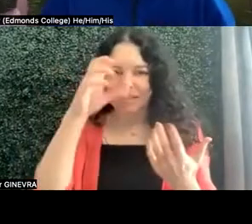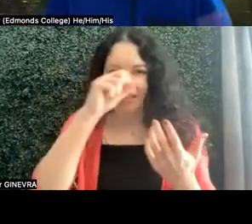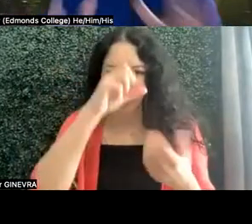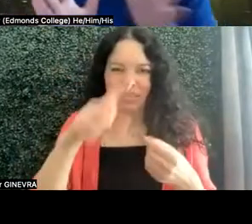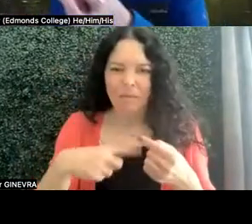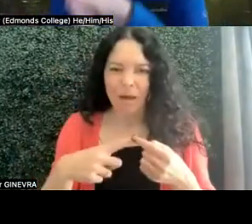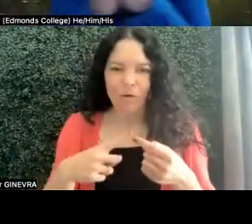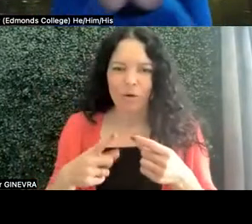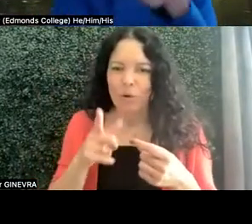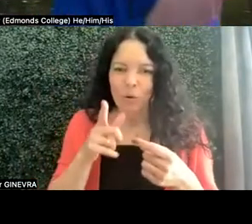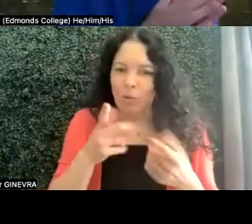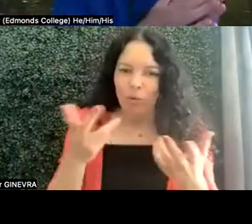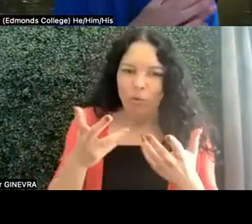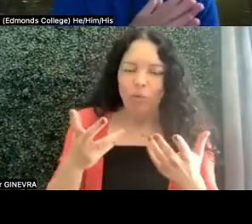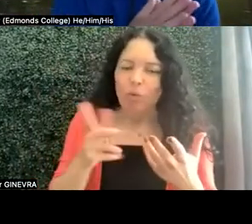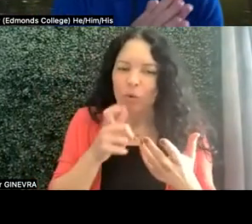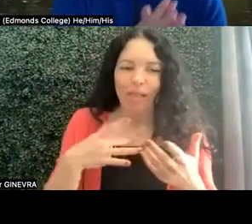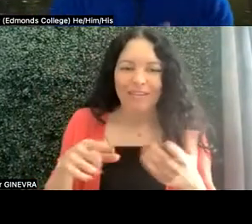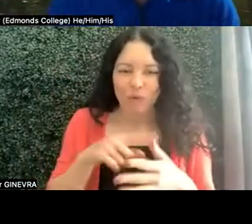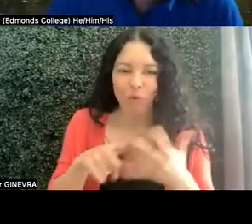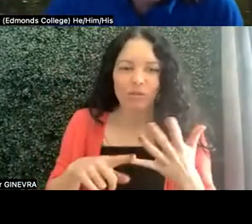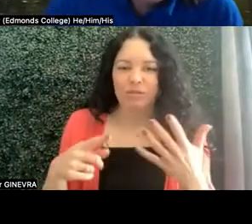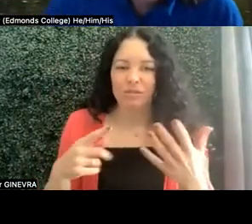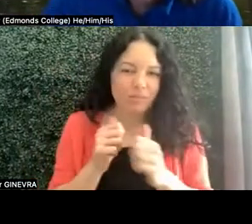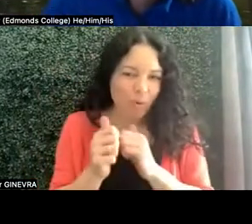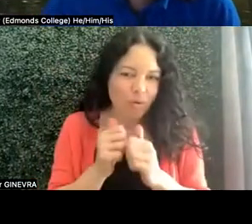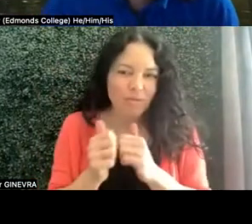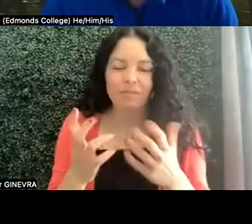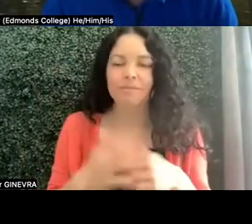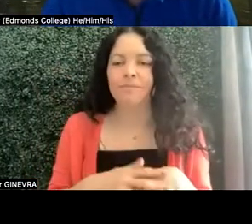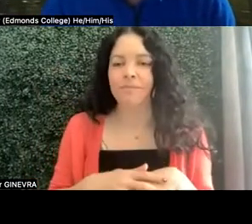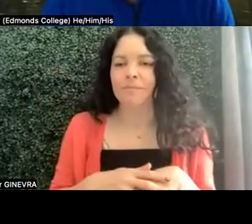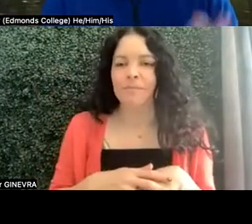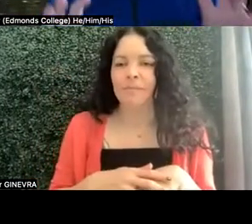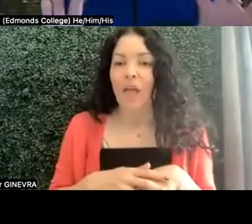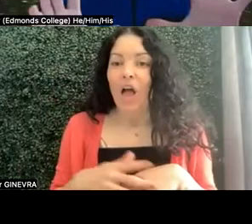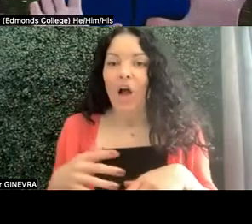So we're trying to reduce that implicit bias-- Eric, I'm sorry, I forgot to start my timer.